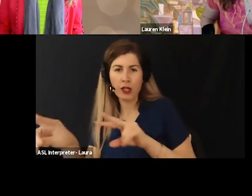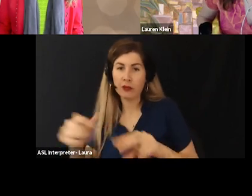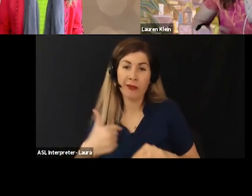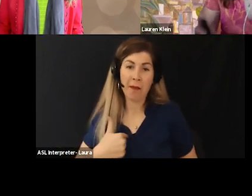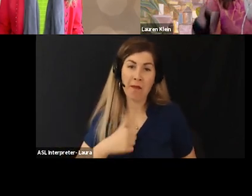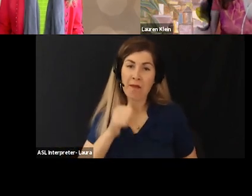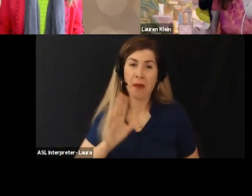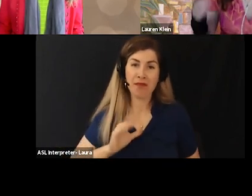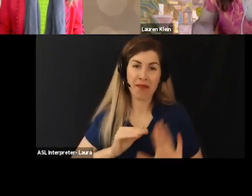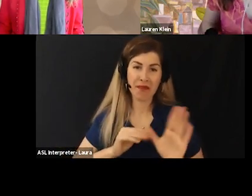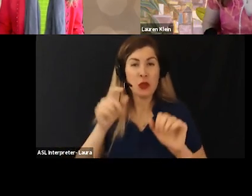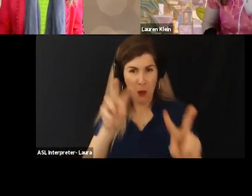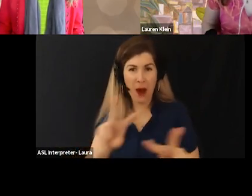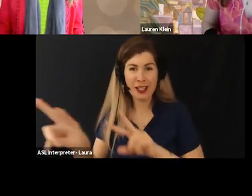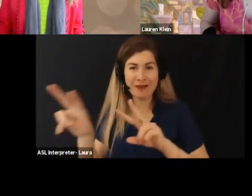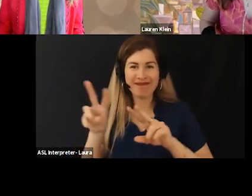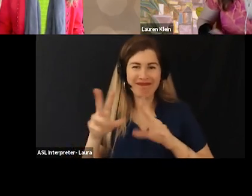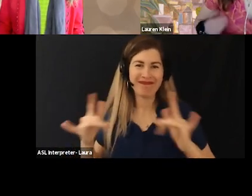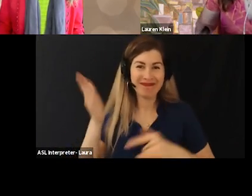But if you if you just want to listen.